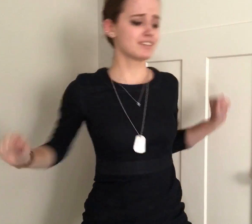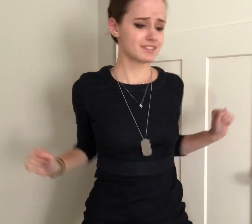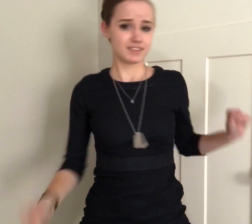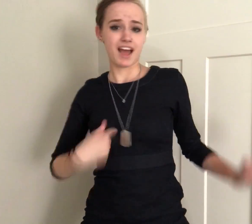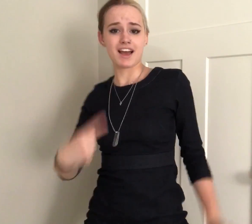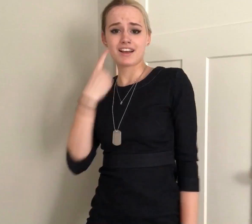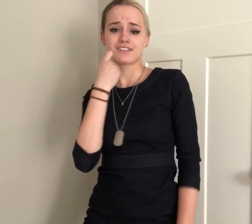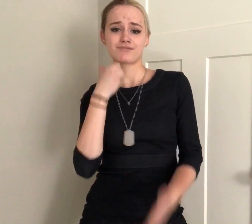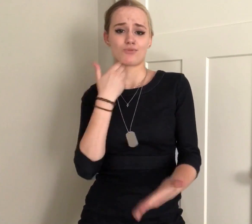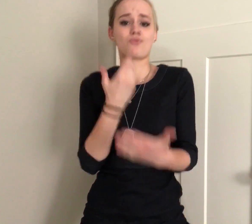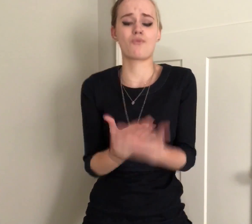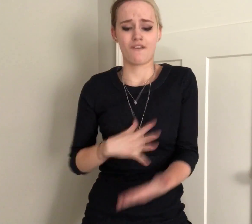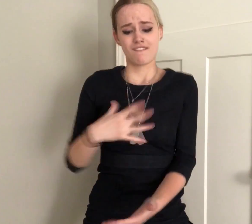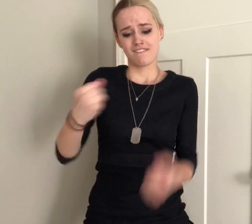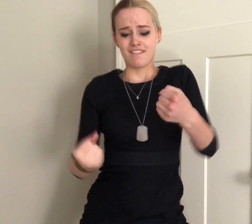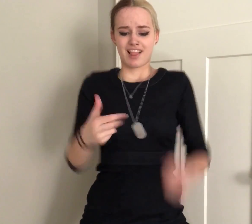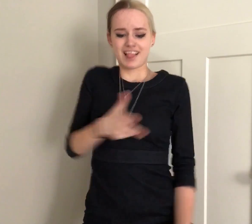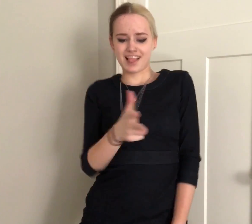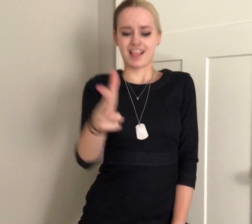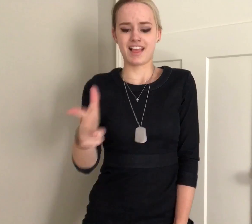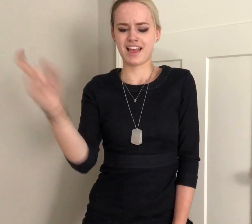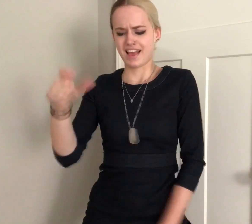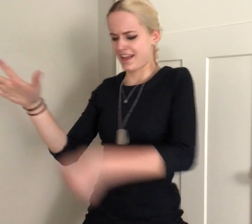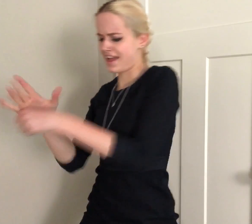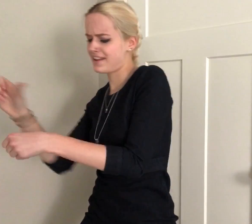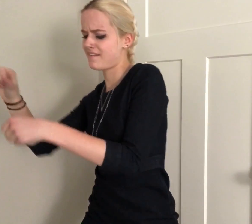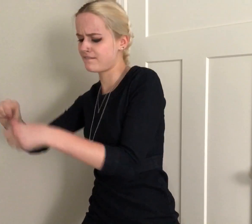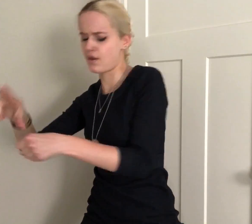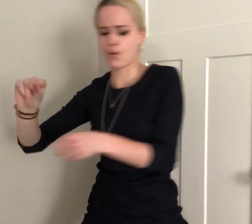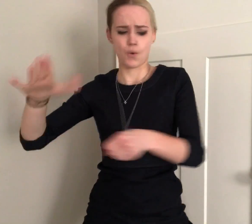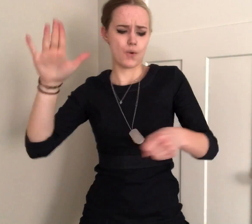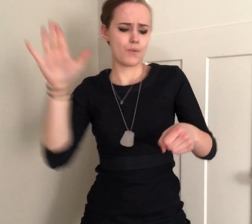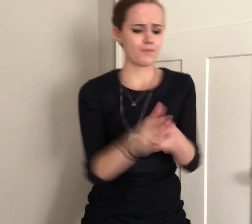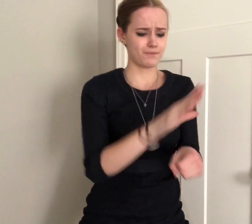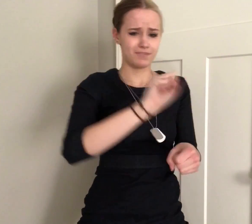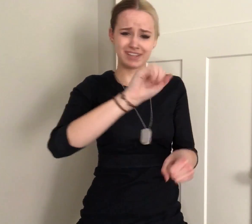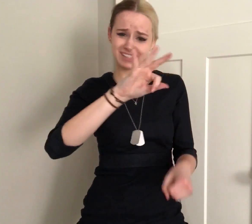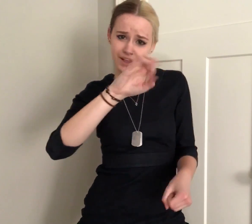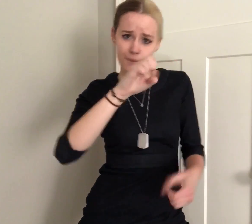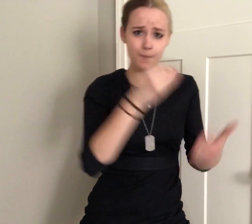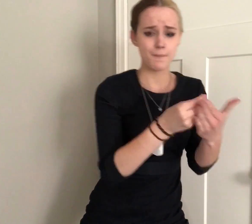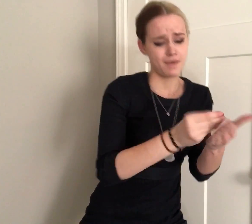I just arrove in a Rolls I just came up in a Wraith I need to fill up the tank No, I need to fill up the safe